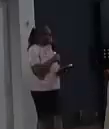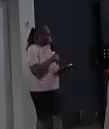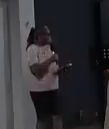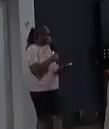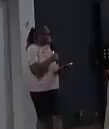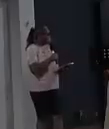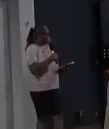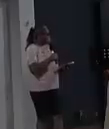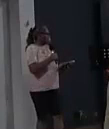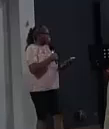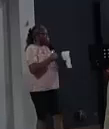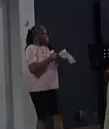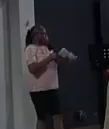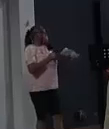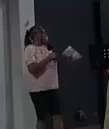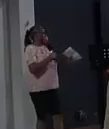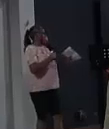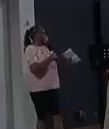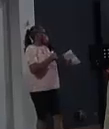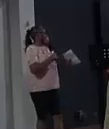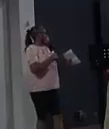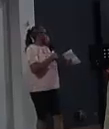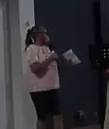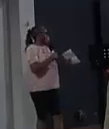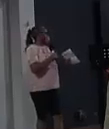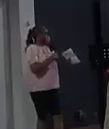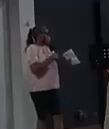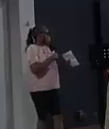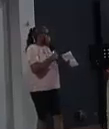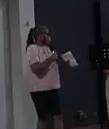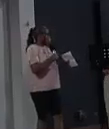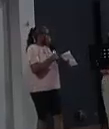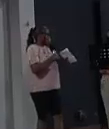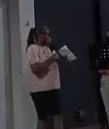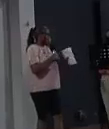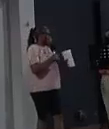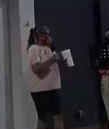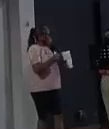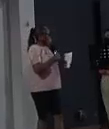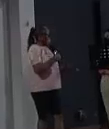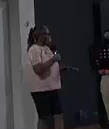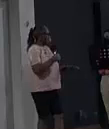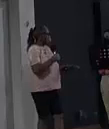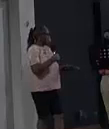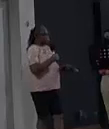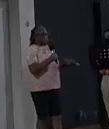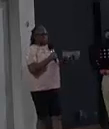my way so I said no up to here and I did not try again to get someone else to do it Now